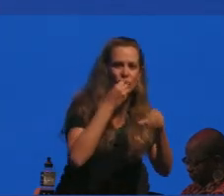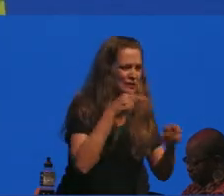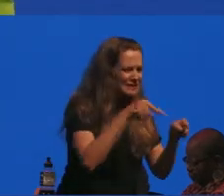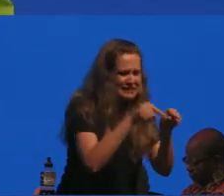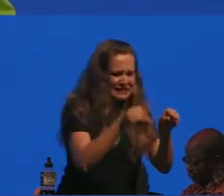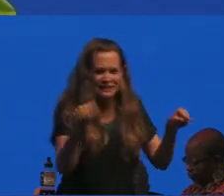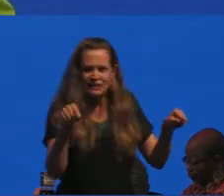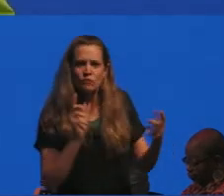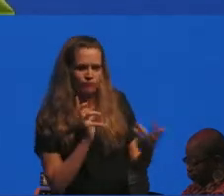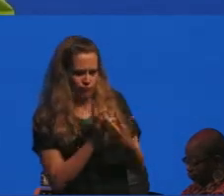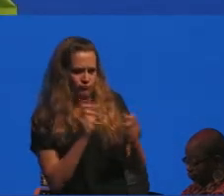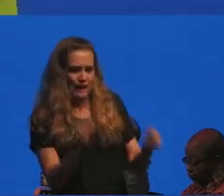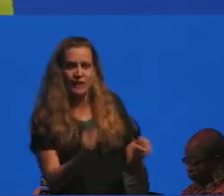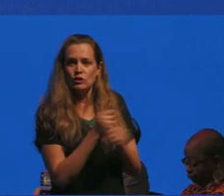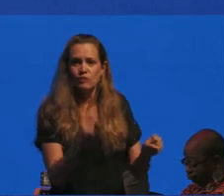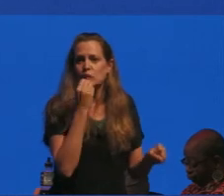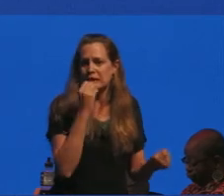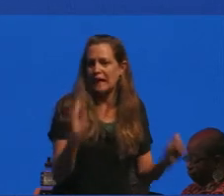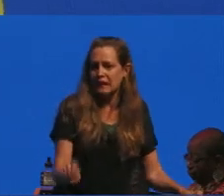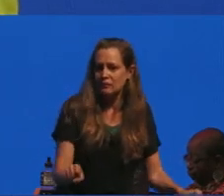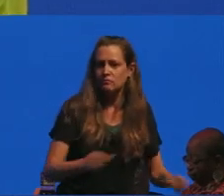make sure that it's a food that's safe for you to eat and if you could just be